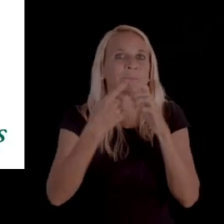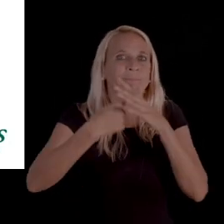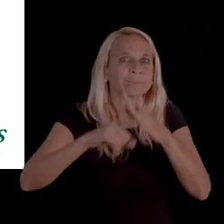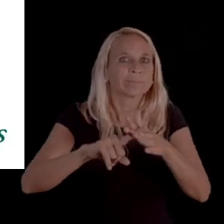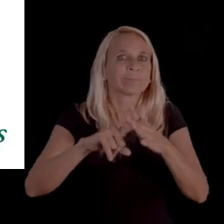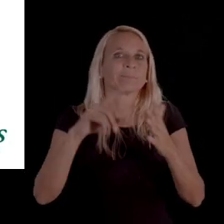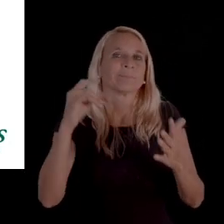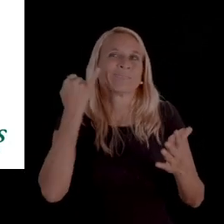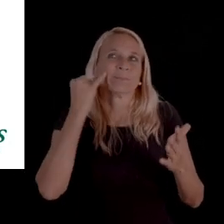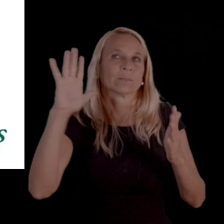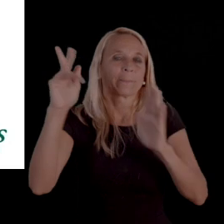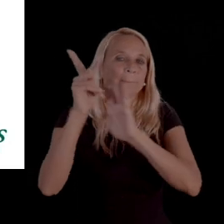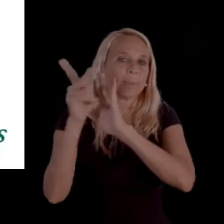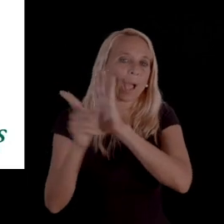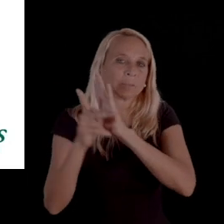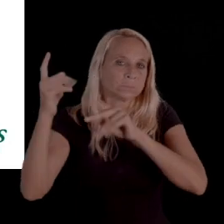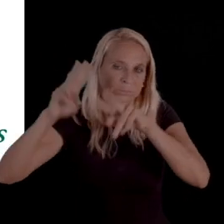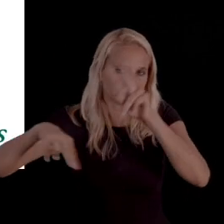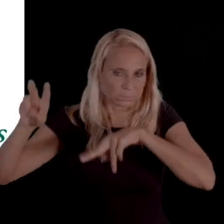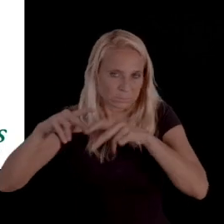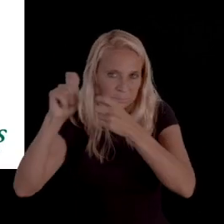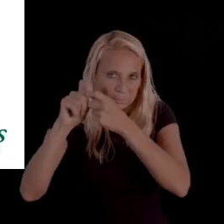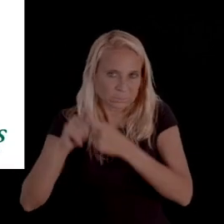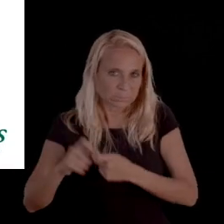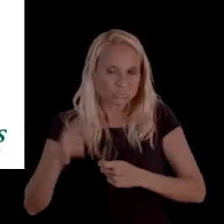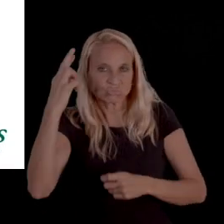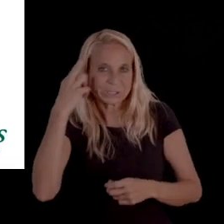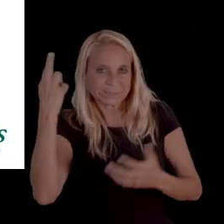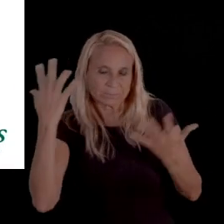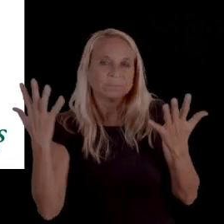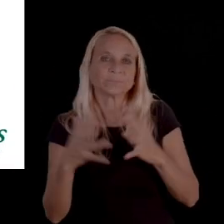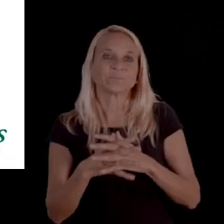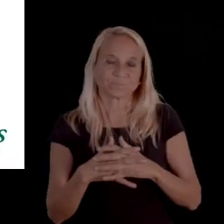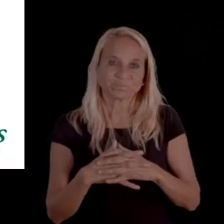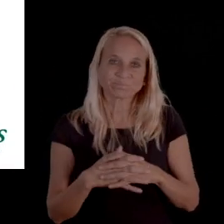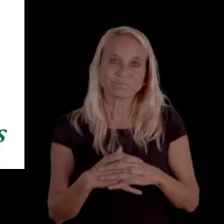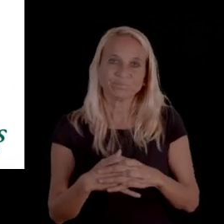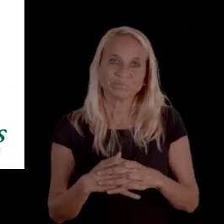again with the rationale and their policy.